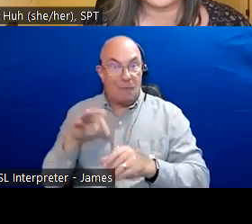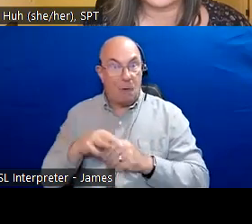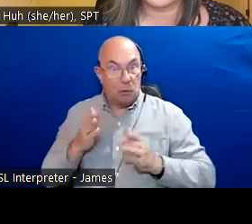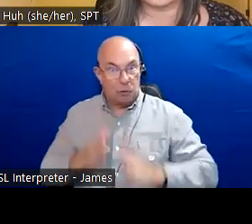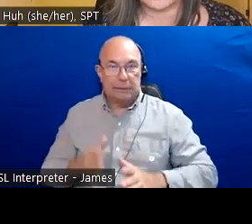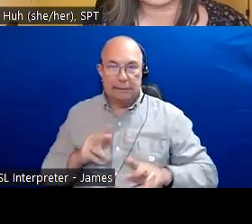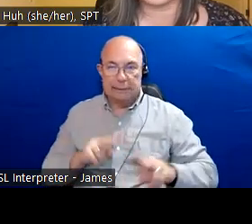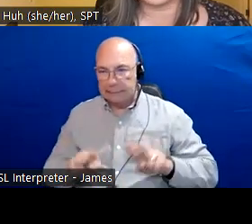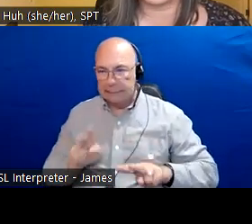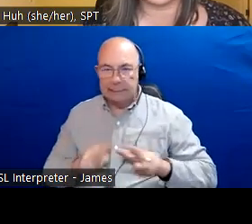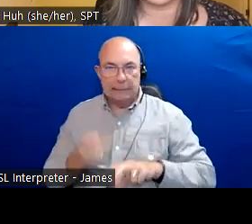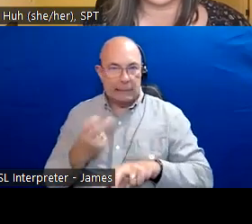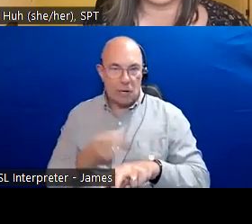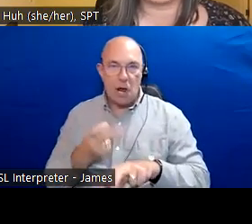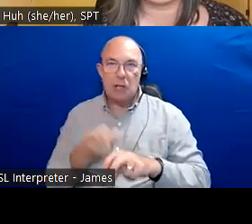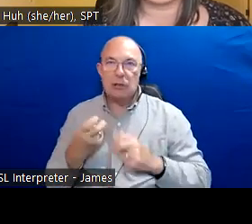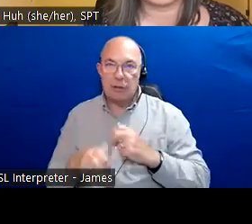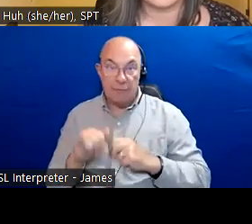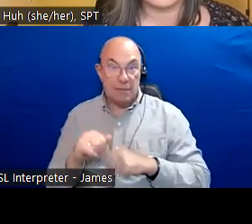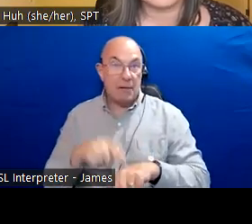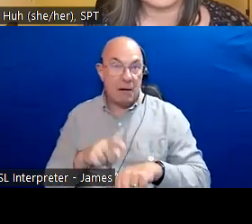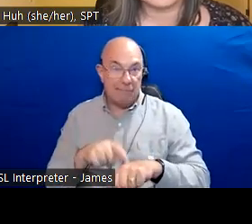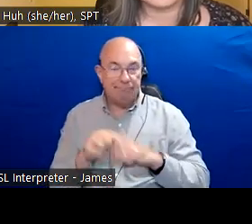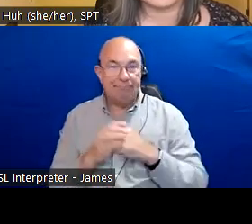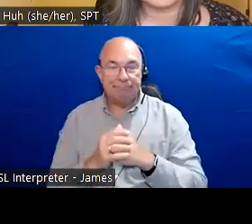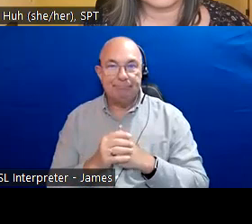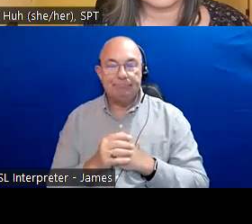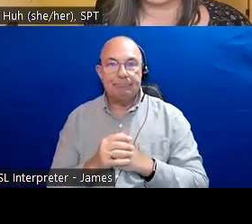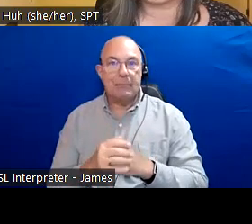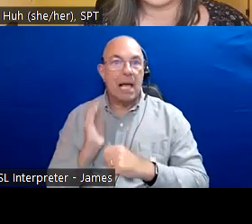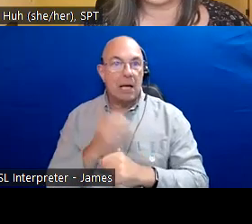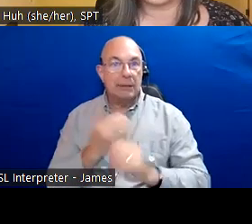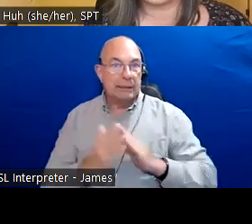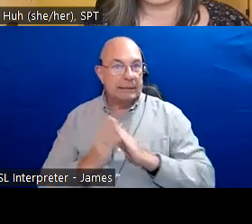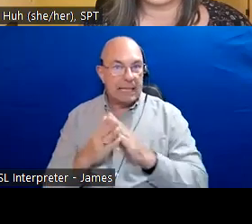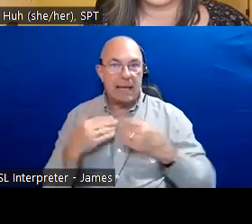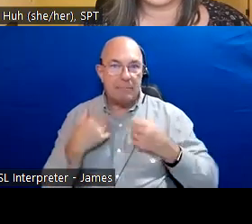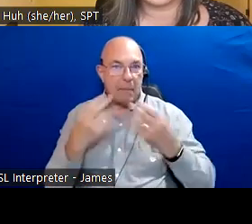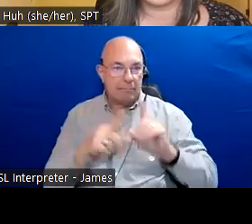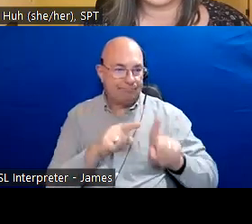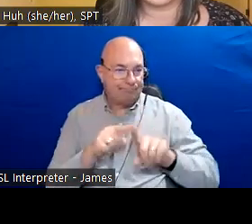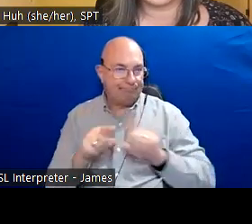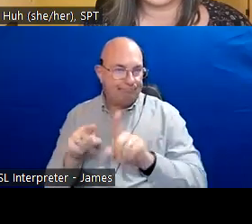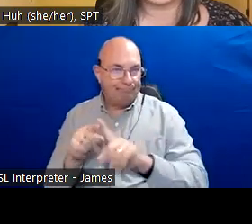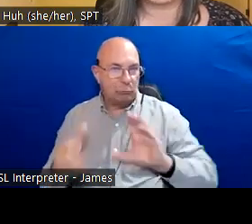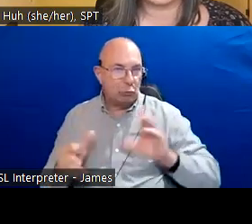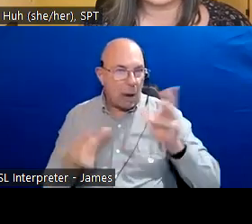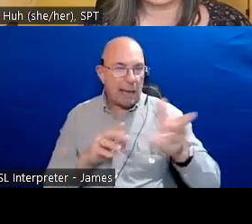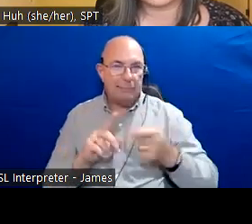Due to time constraints we may not be able to get to all questions. We appreciate your understanding with this.